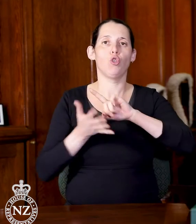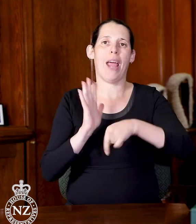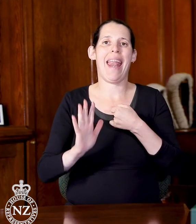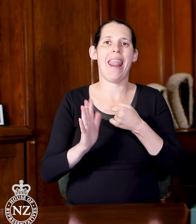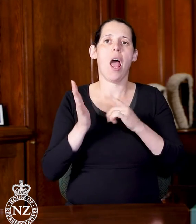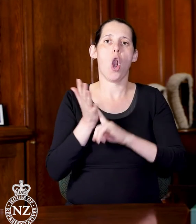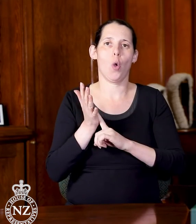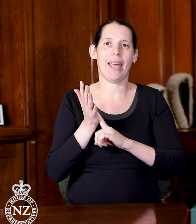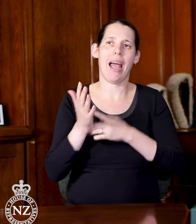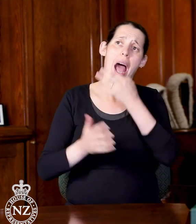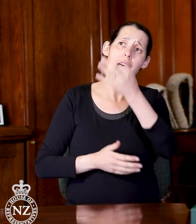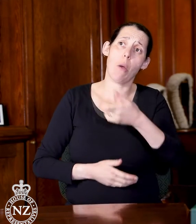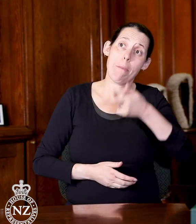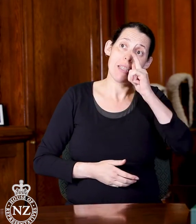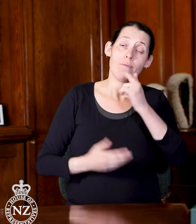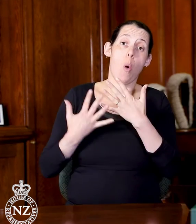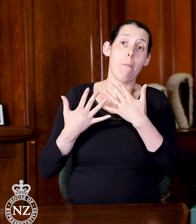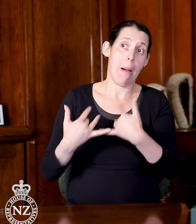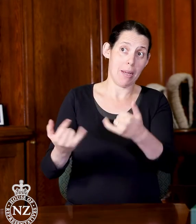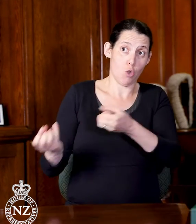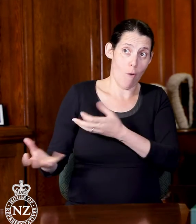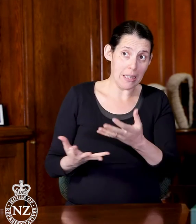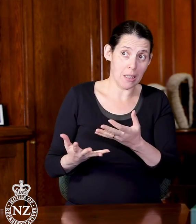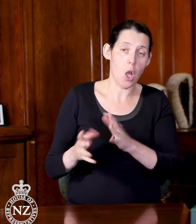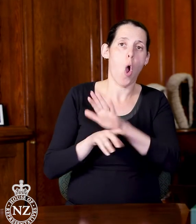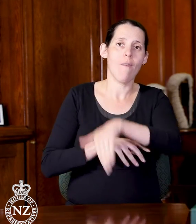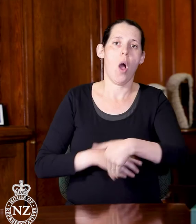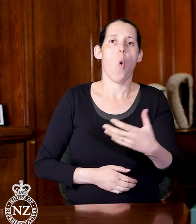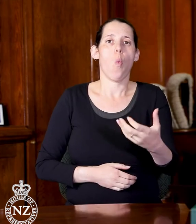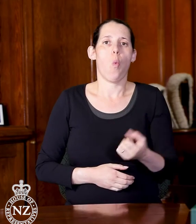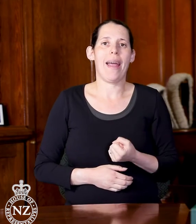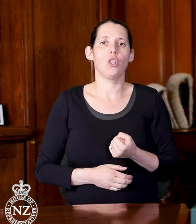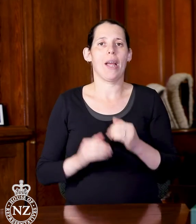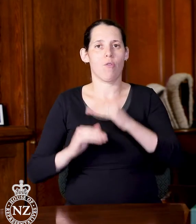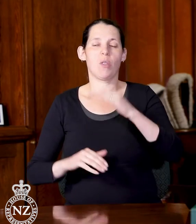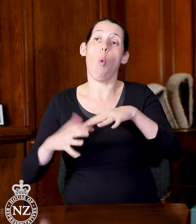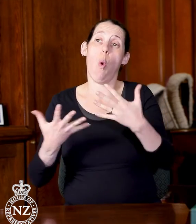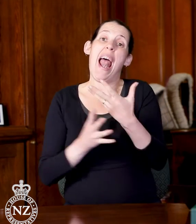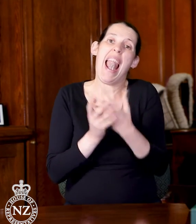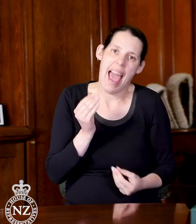the Public Service about wage increases, or the lack thereof, for public servants.